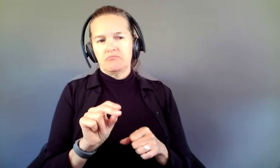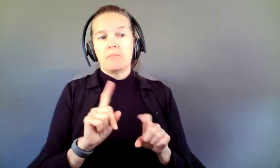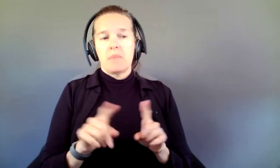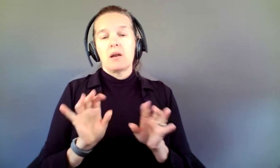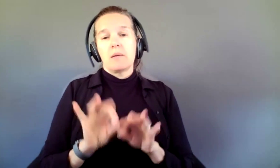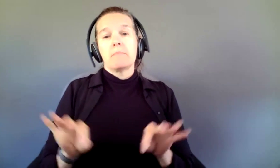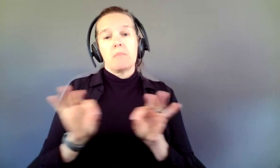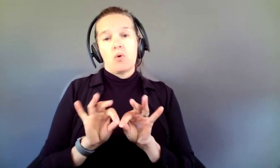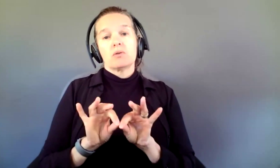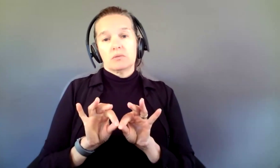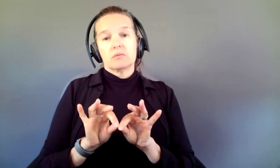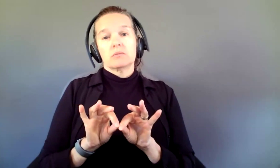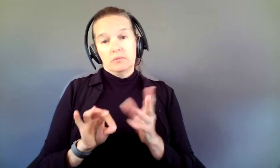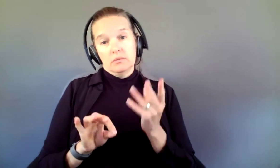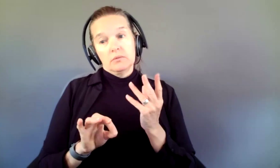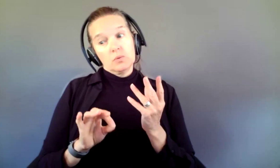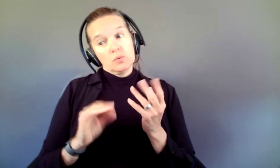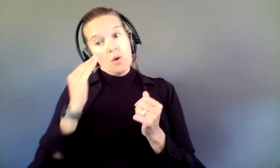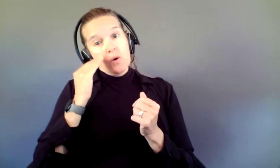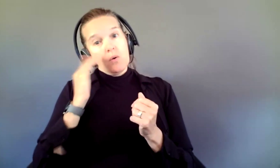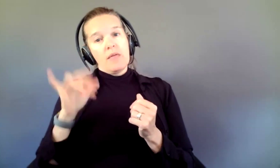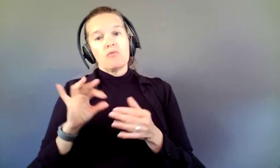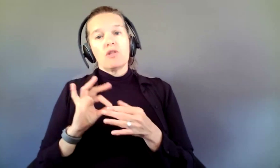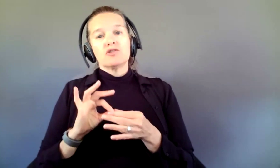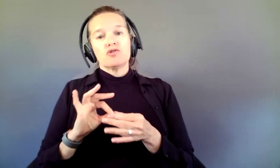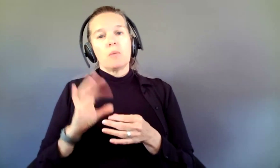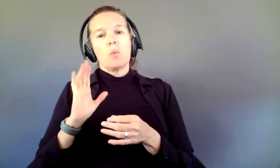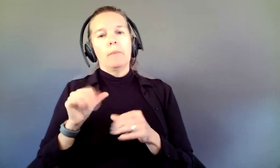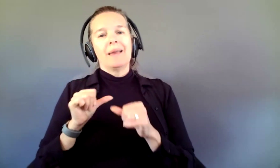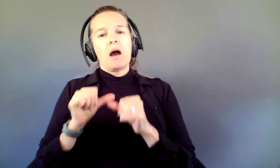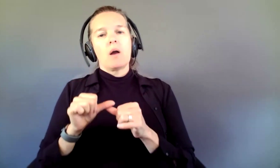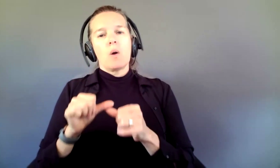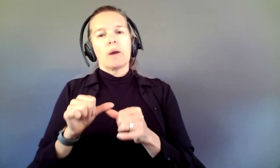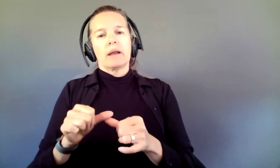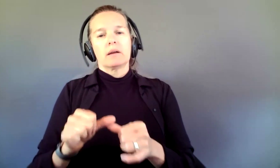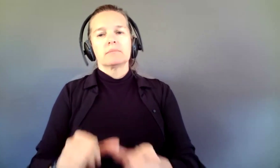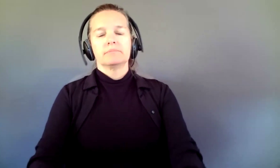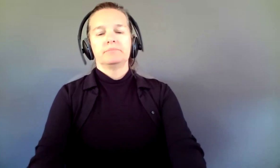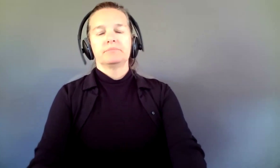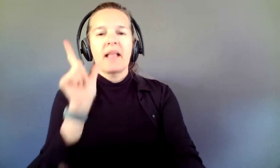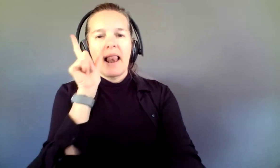to note that this relationship is ongoing. LEILANI: I see, as we're getting close to time,